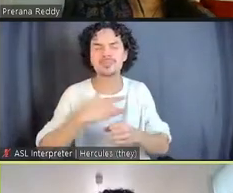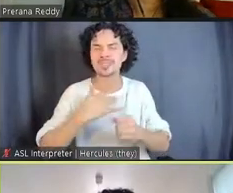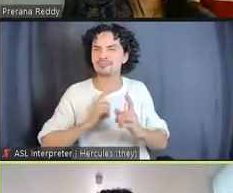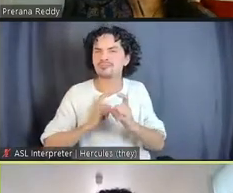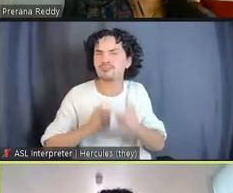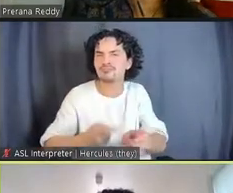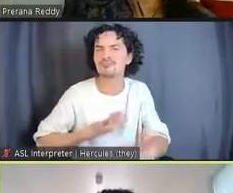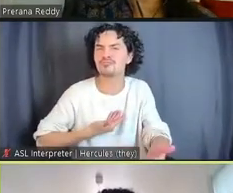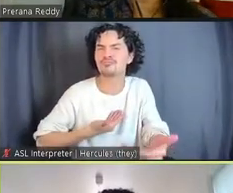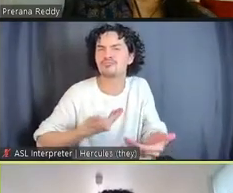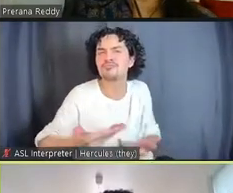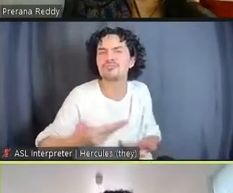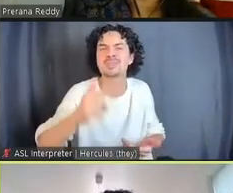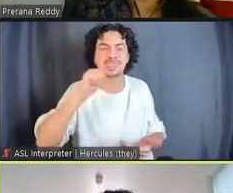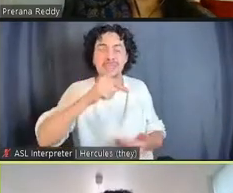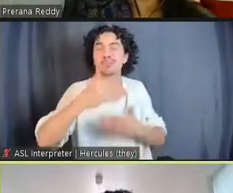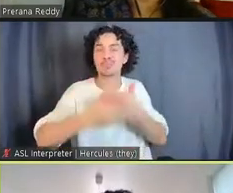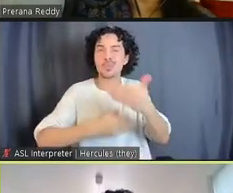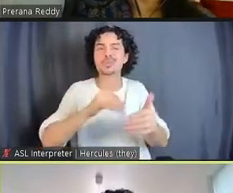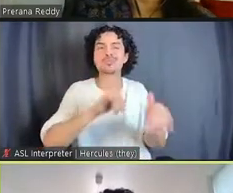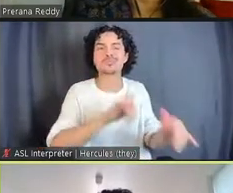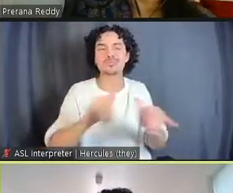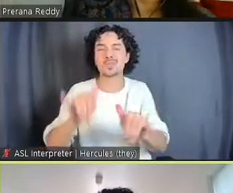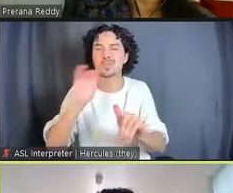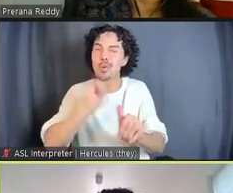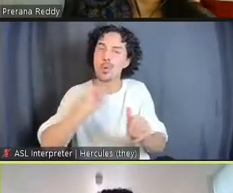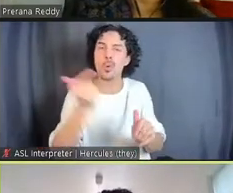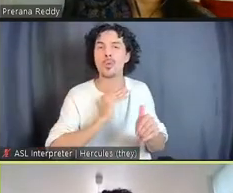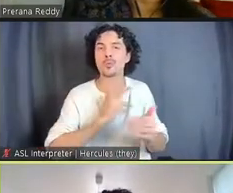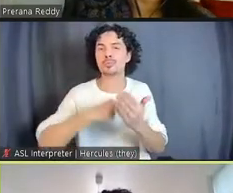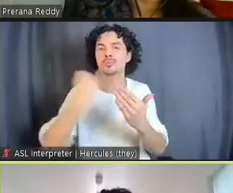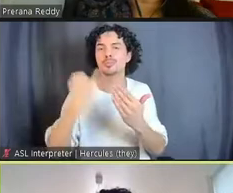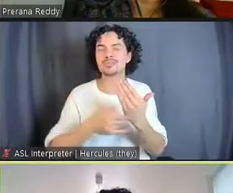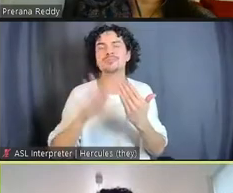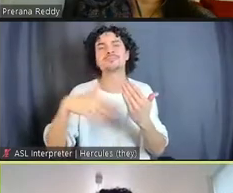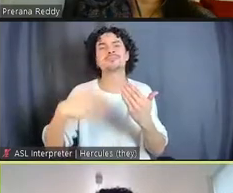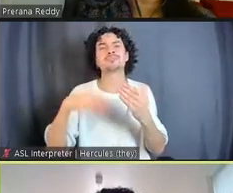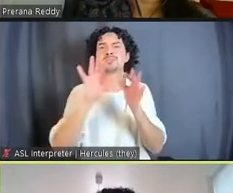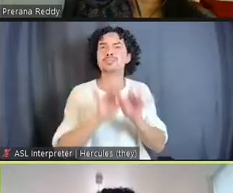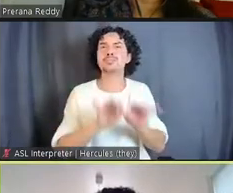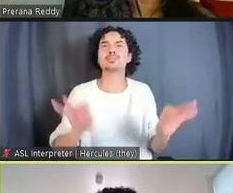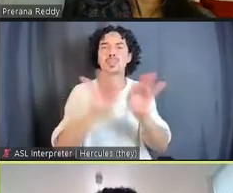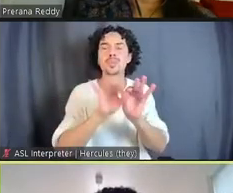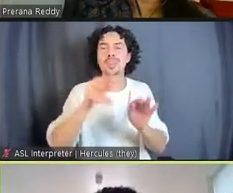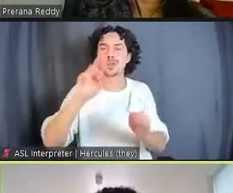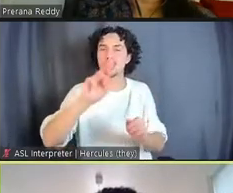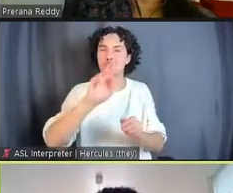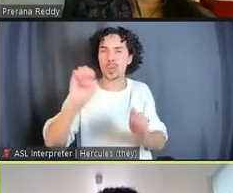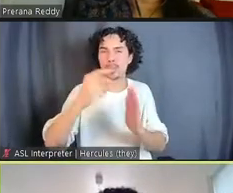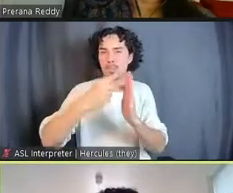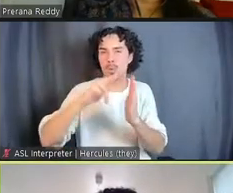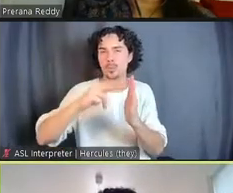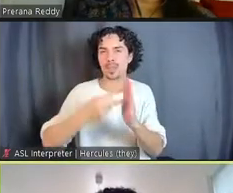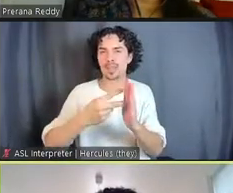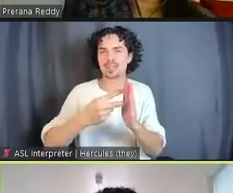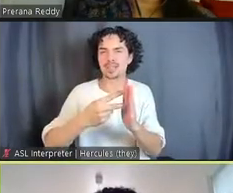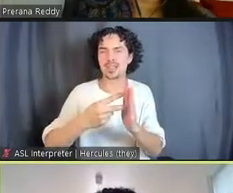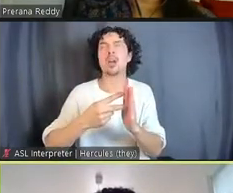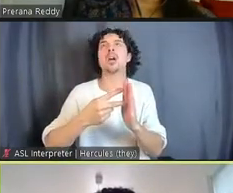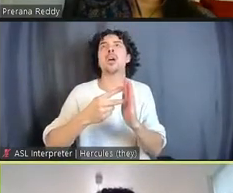process for all our projects, it's really important that it be used for the repurposing and reimagining of prisons and jails due to the harm that's been